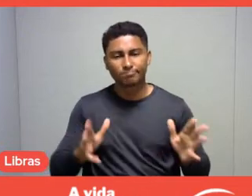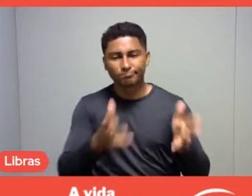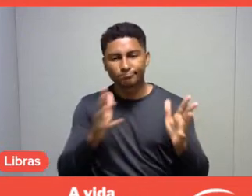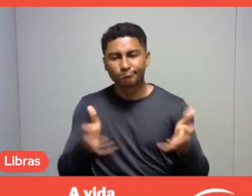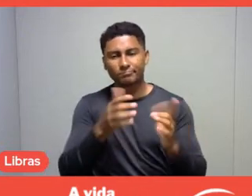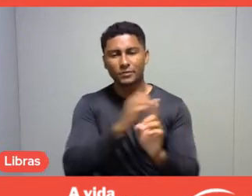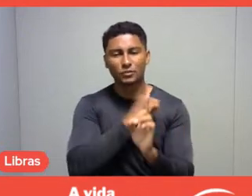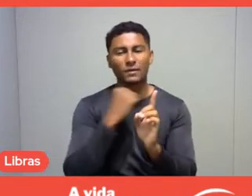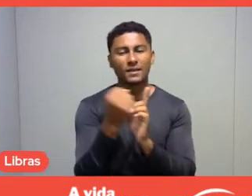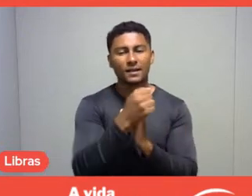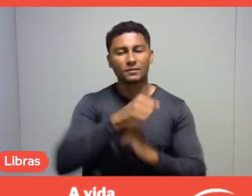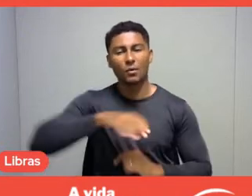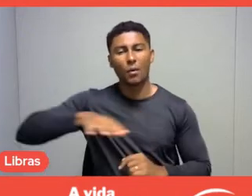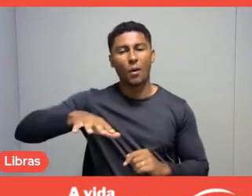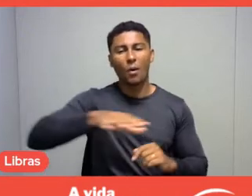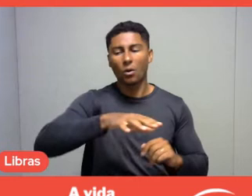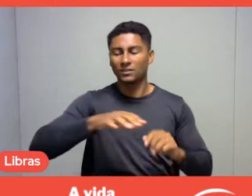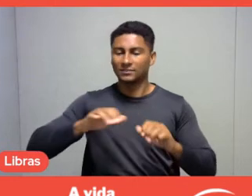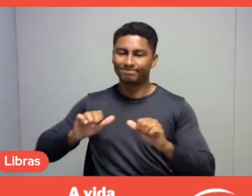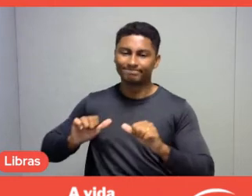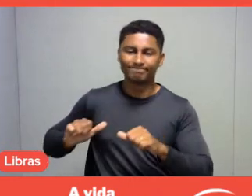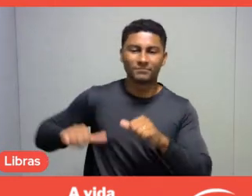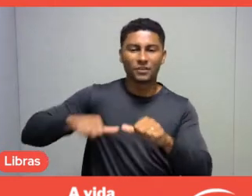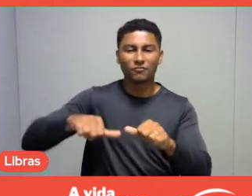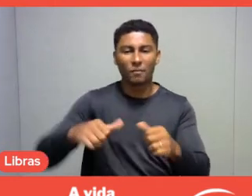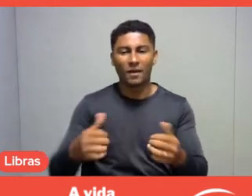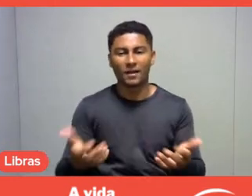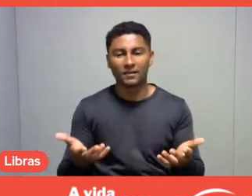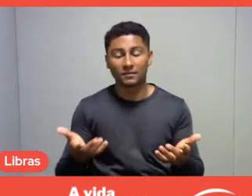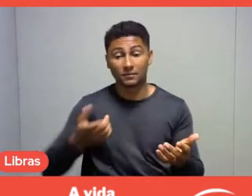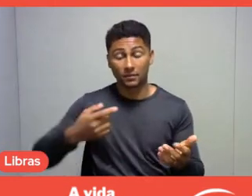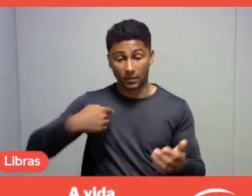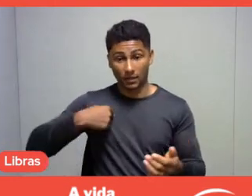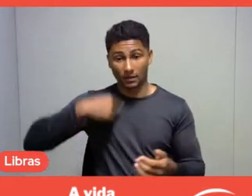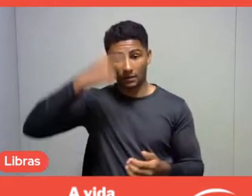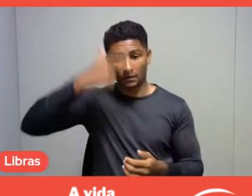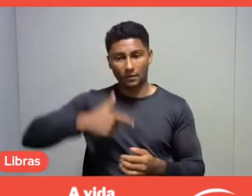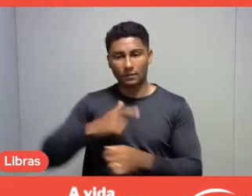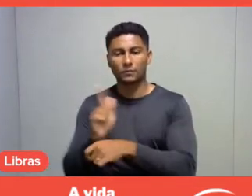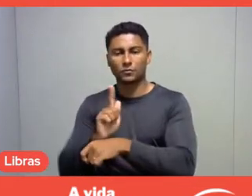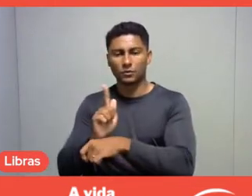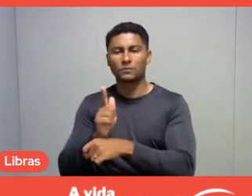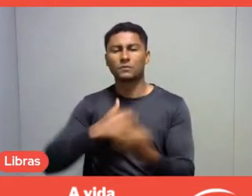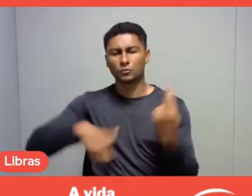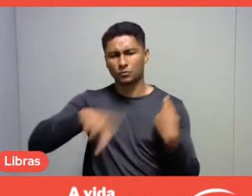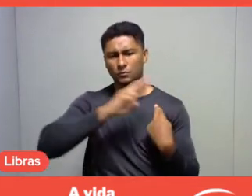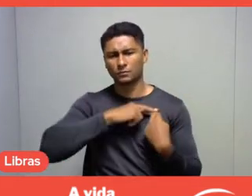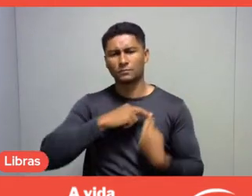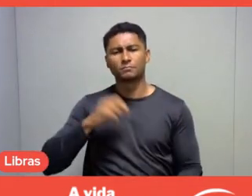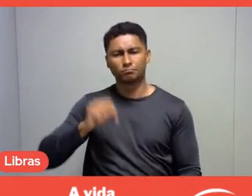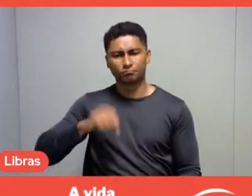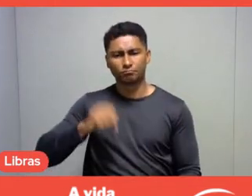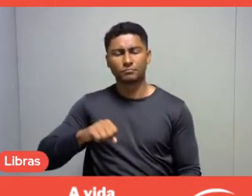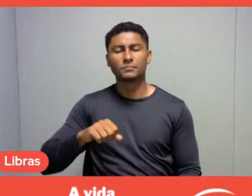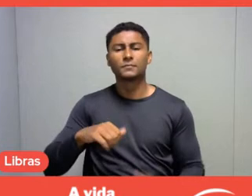Here we are as managers. I have the responsibility of talking to them, being with them,